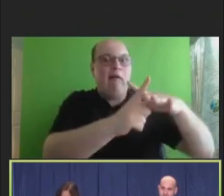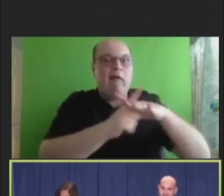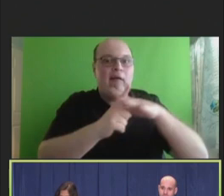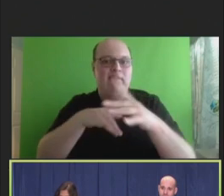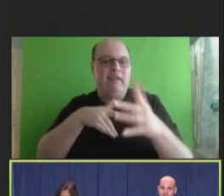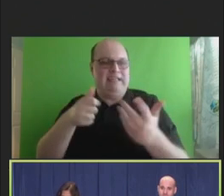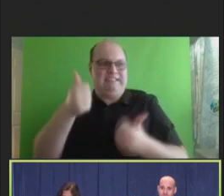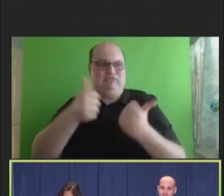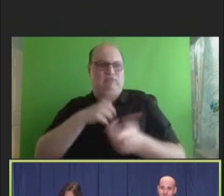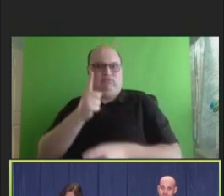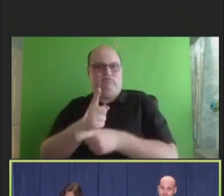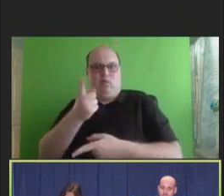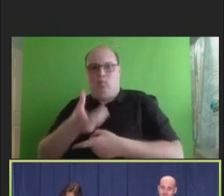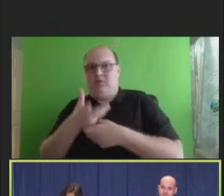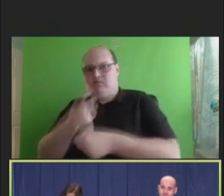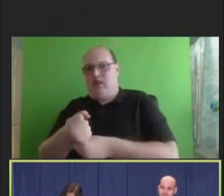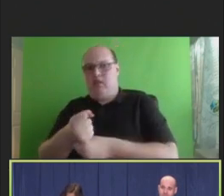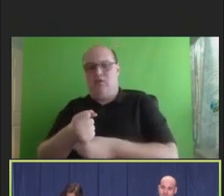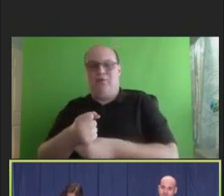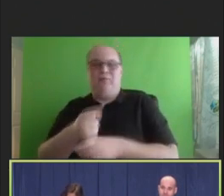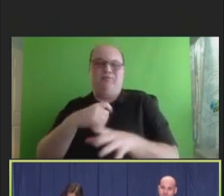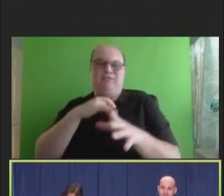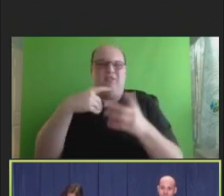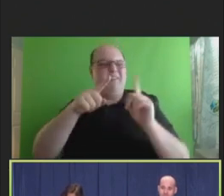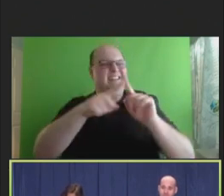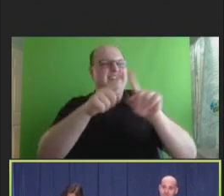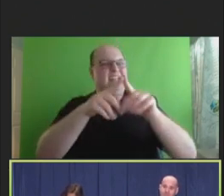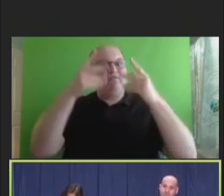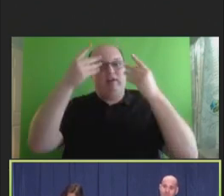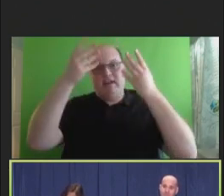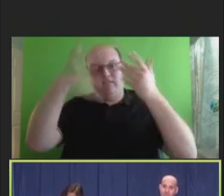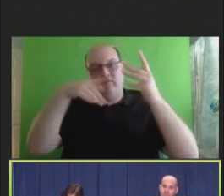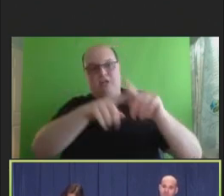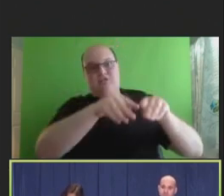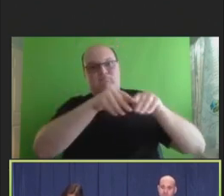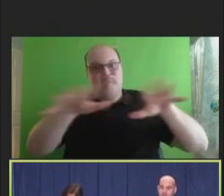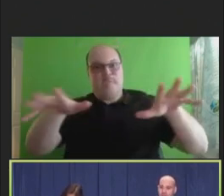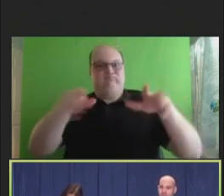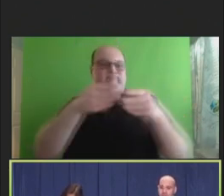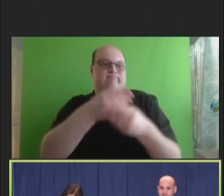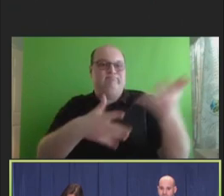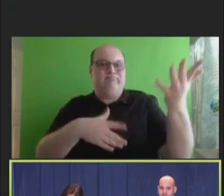And so, I think, especially on the end of this pandemic, you know, public health institutions